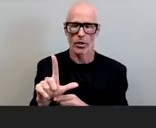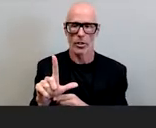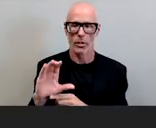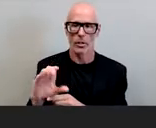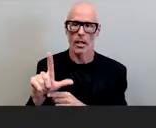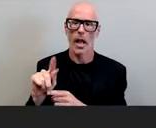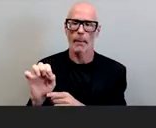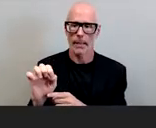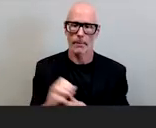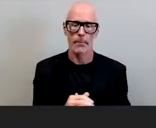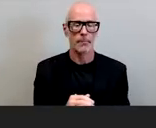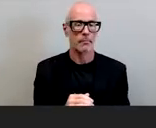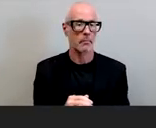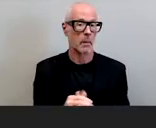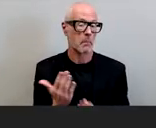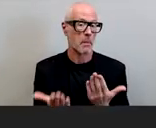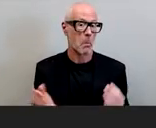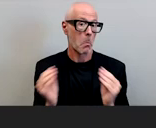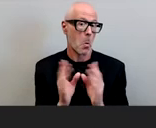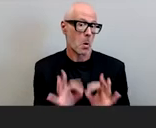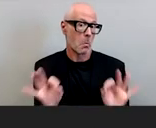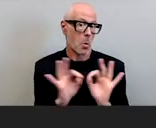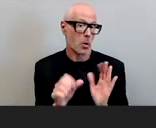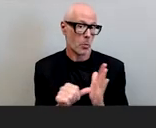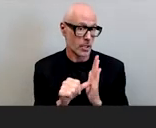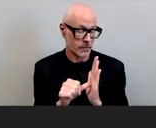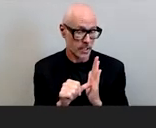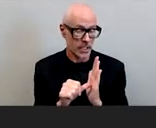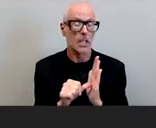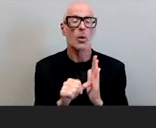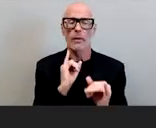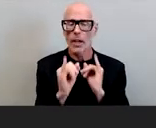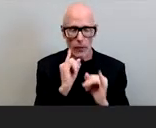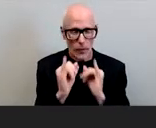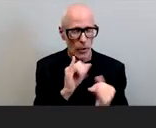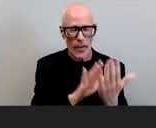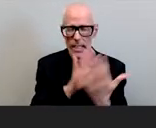perhaps more impressively over the years we have interviewed face-to-face in person not on the